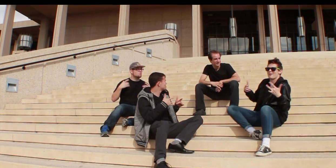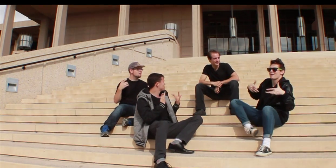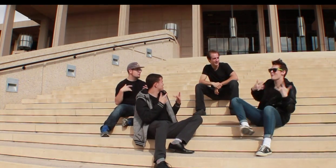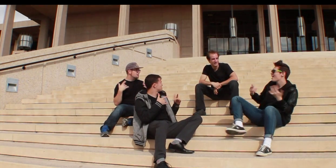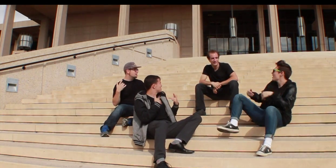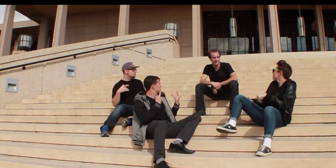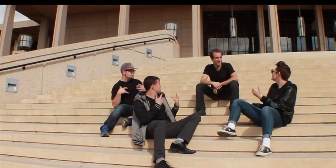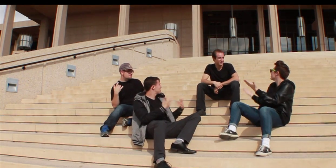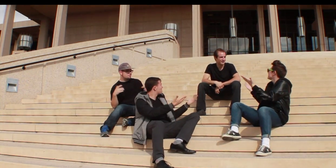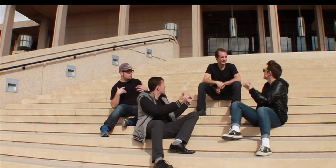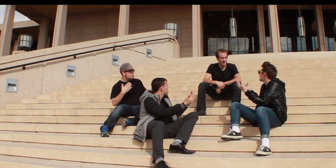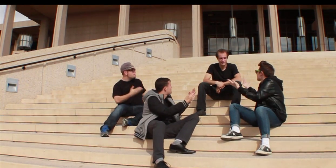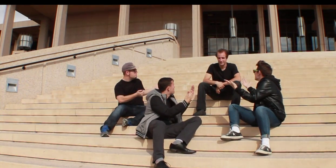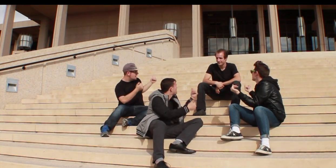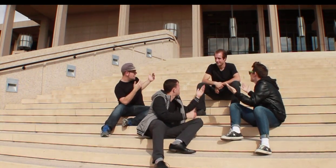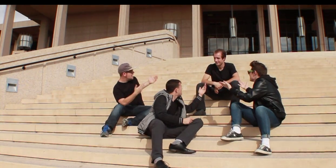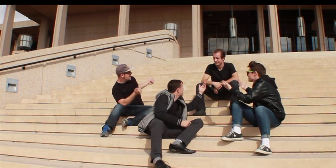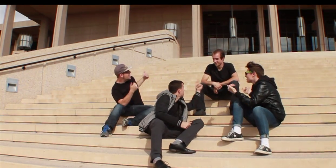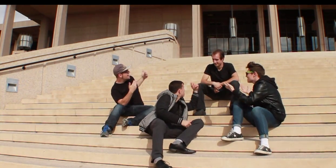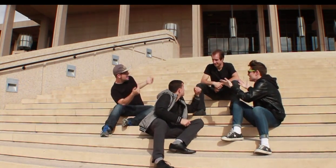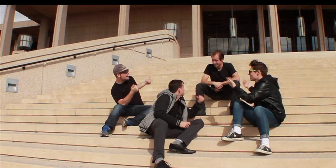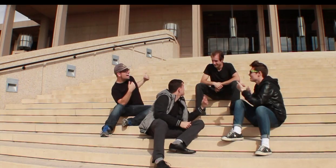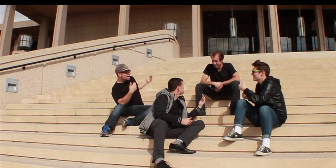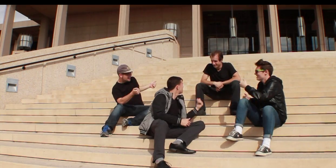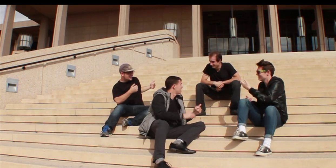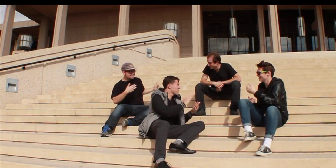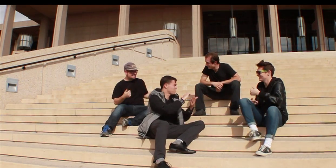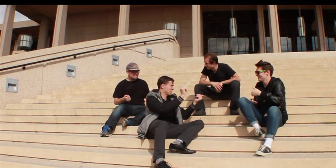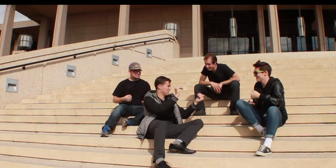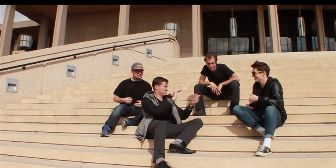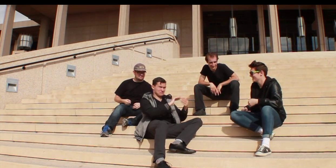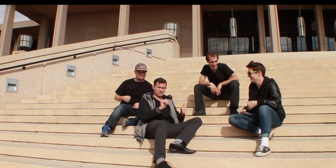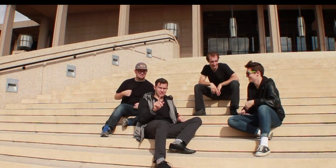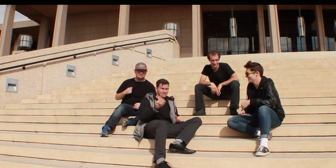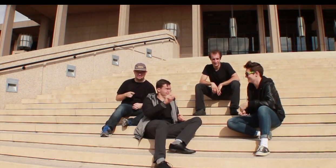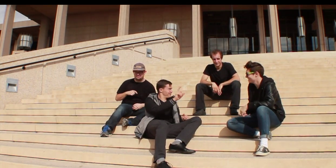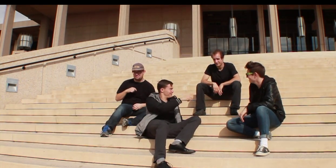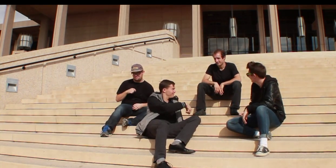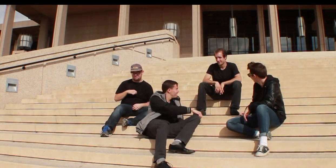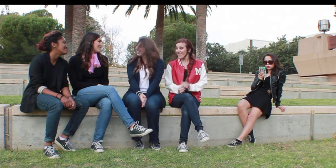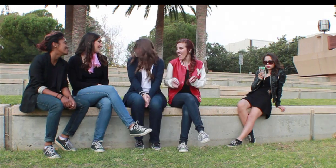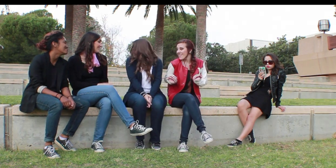Greasers: Tell me more, Tell me more! Doody: Did you get very far?